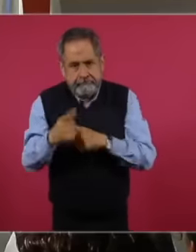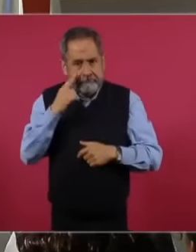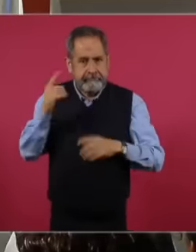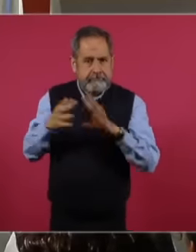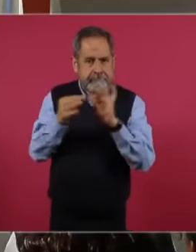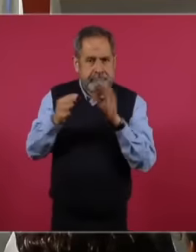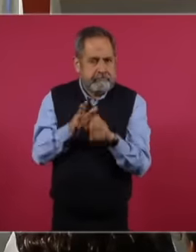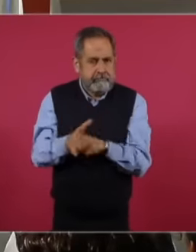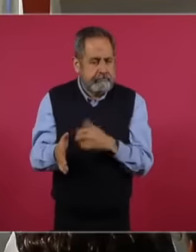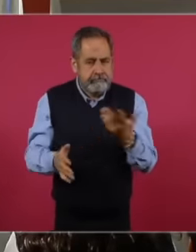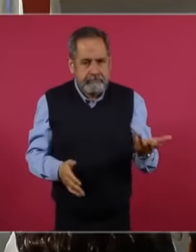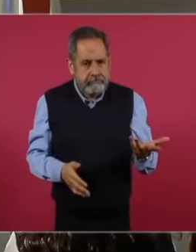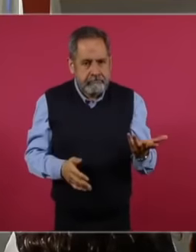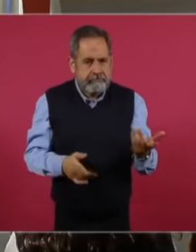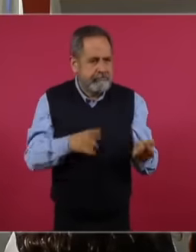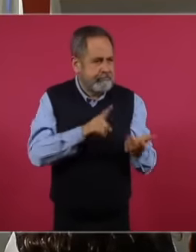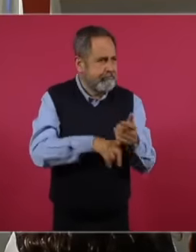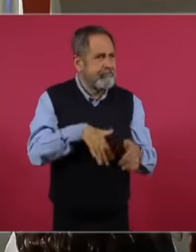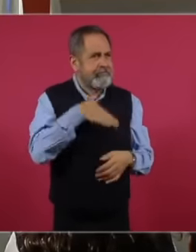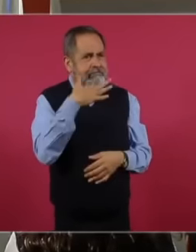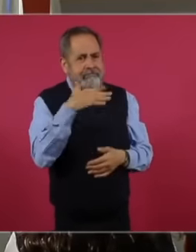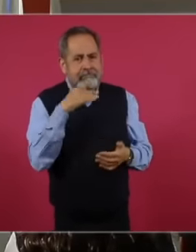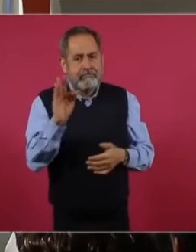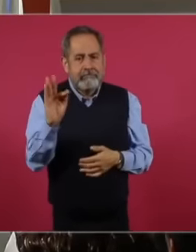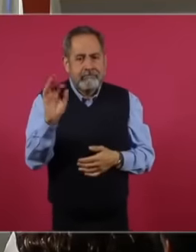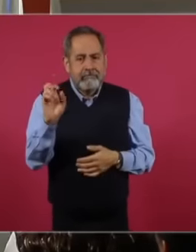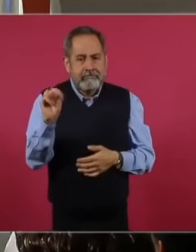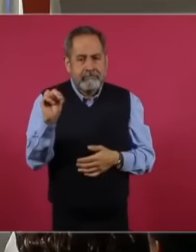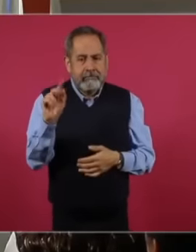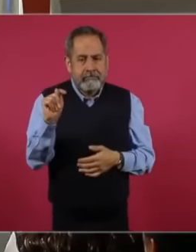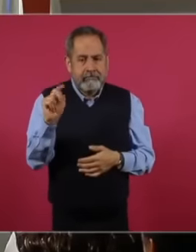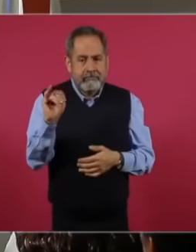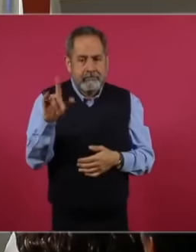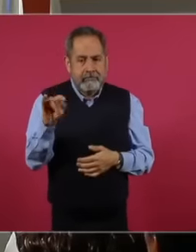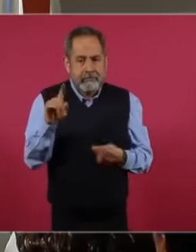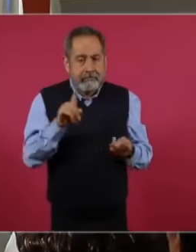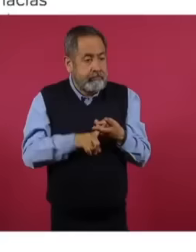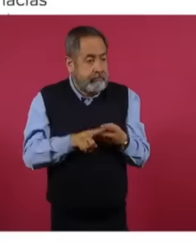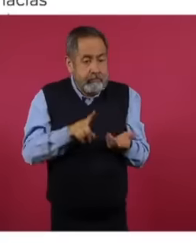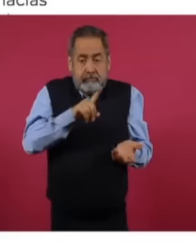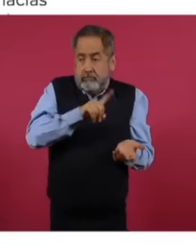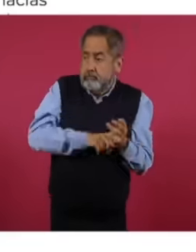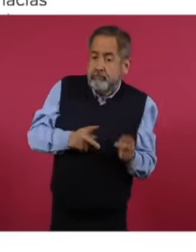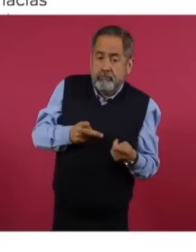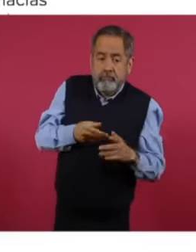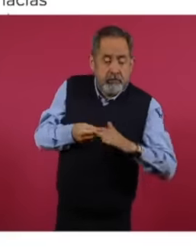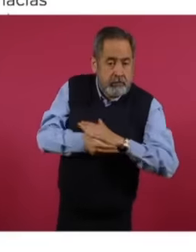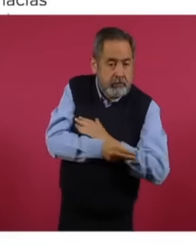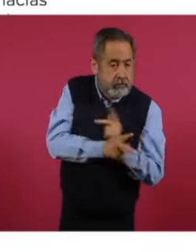present contamination with fentanyl and controlled medications that were sold irregularly